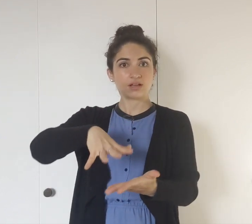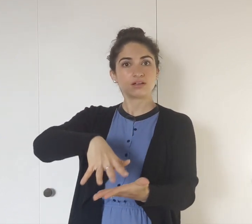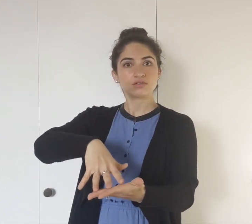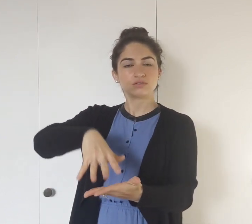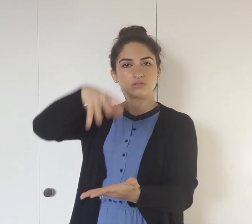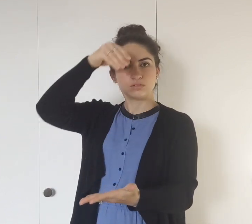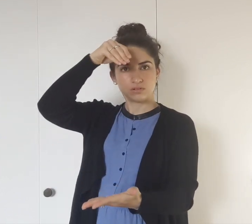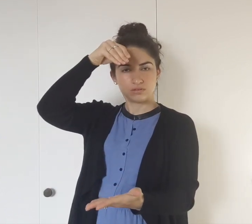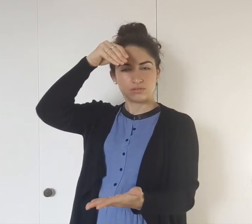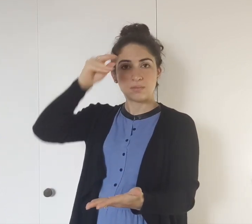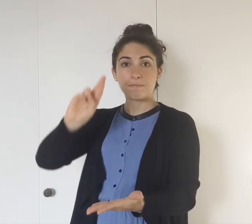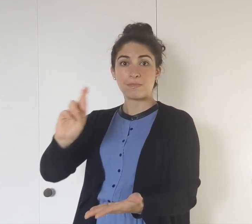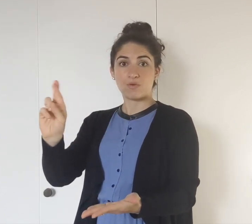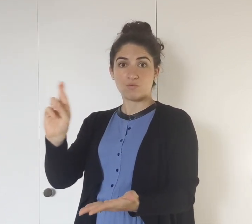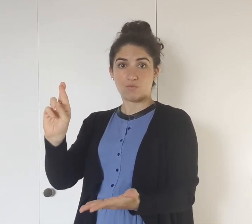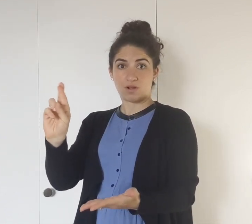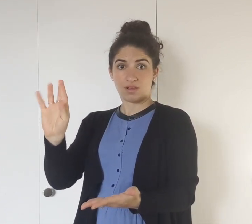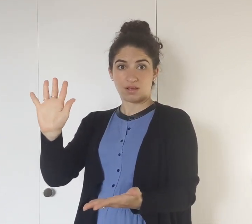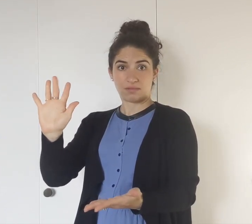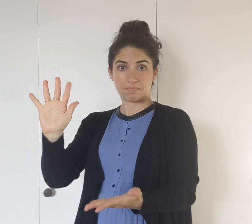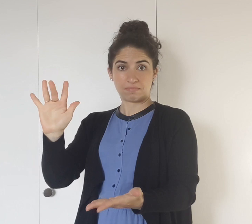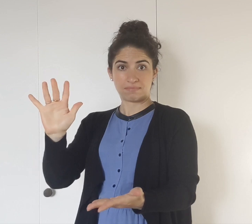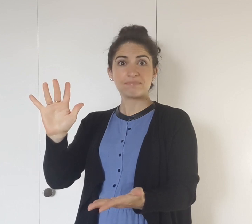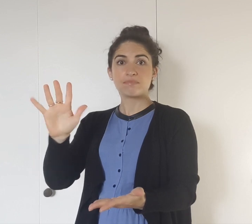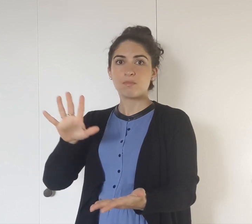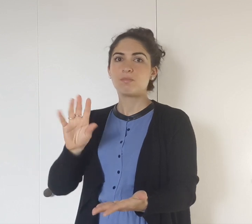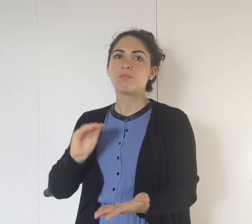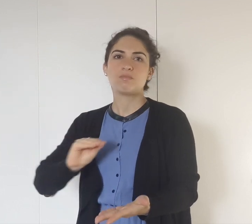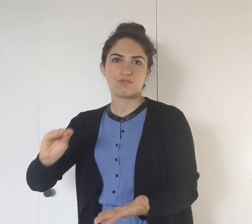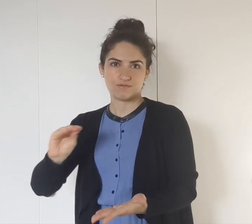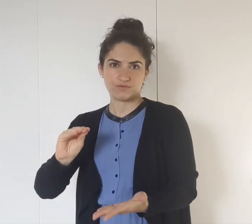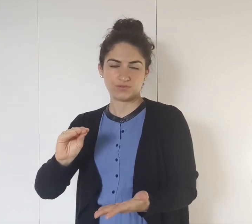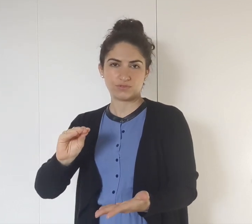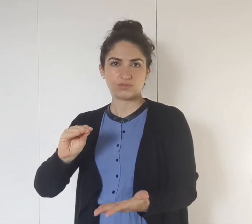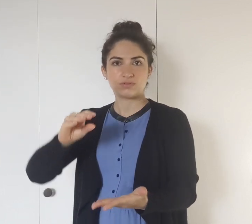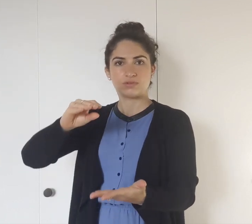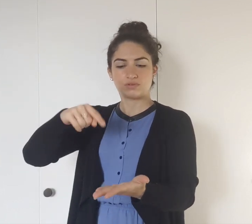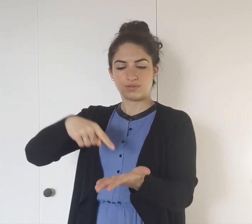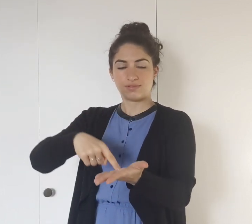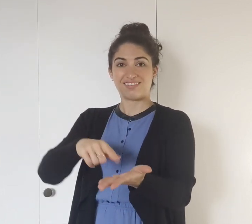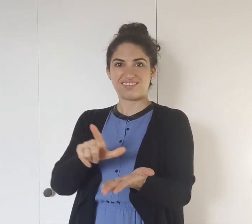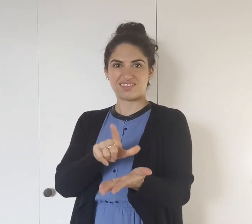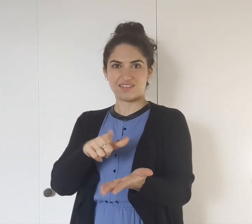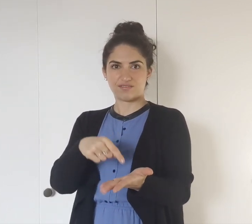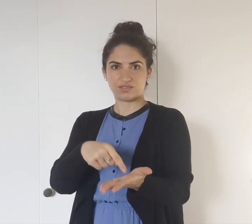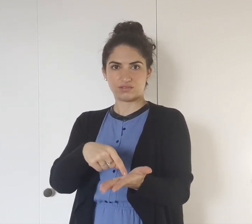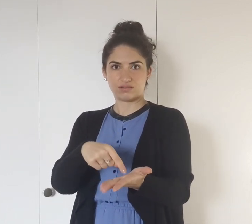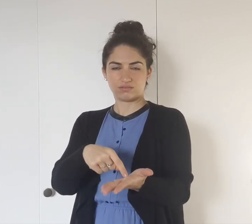I sign LEARN with my right hand doing the movement.